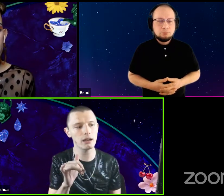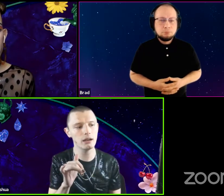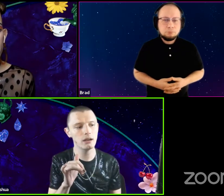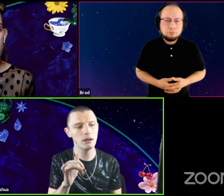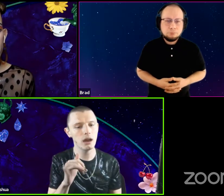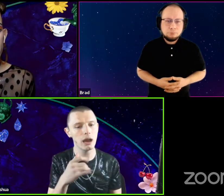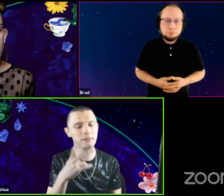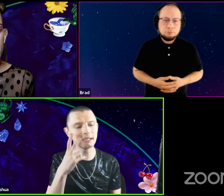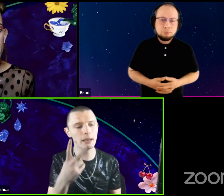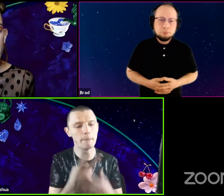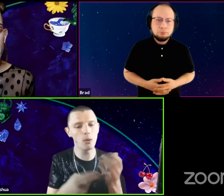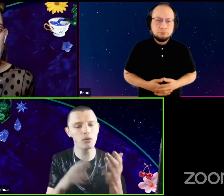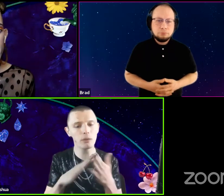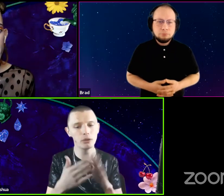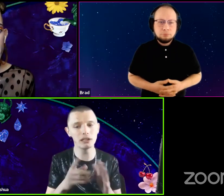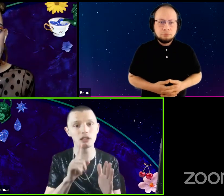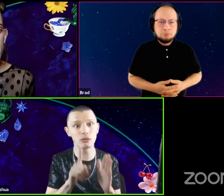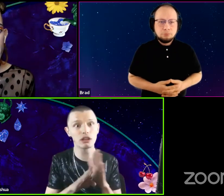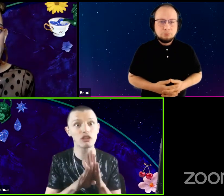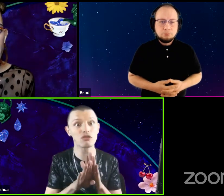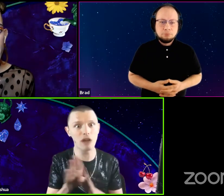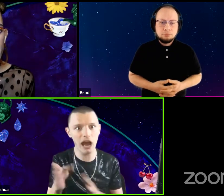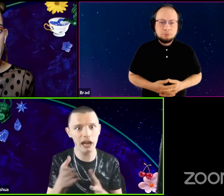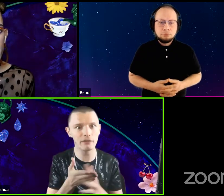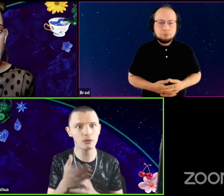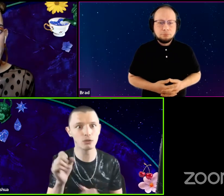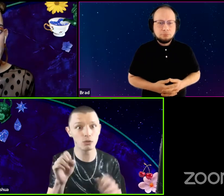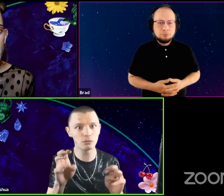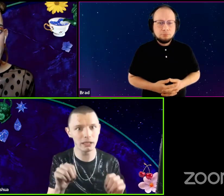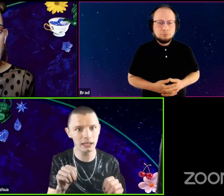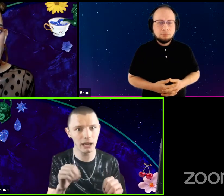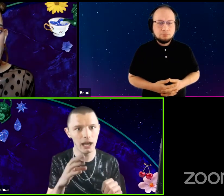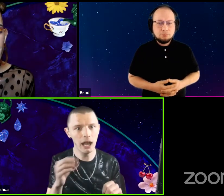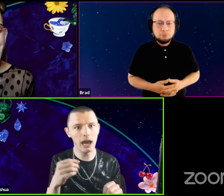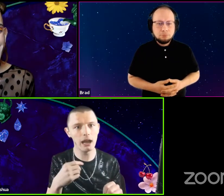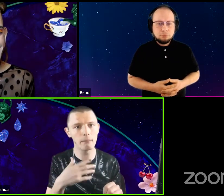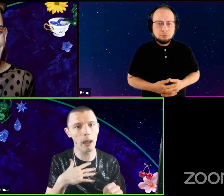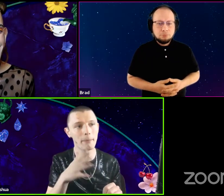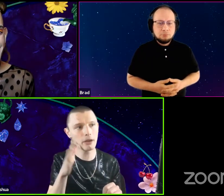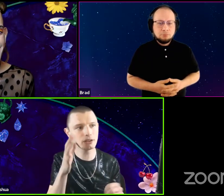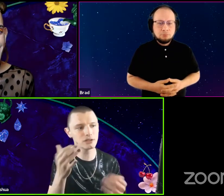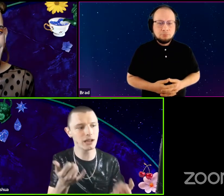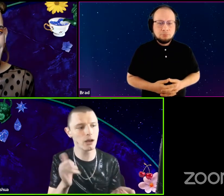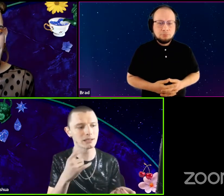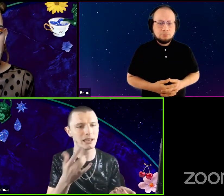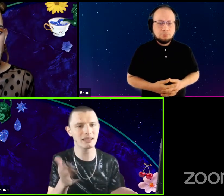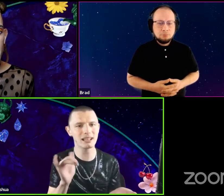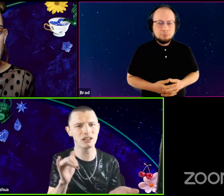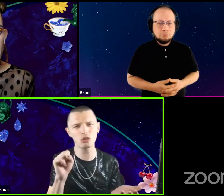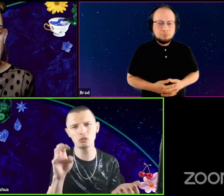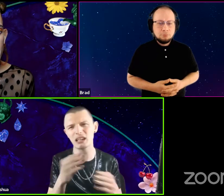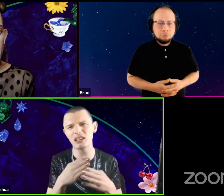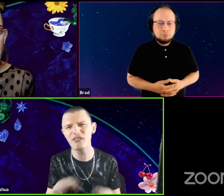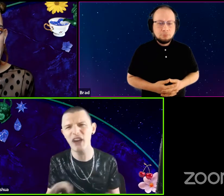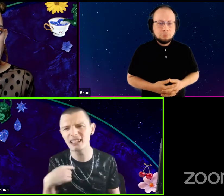I'm seeing both communities really thrive through social media. And my parents now are saying things like social media divides us